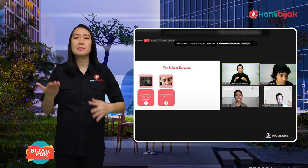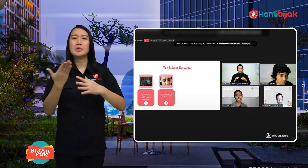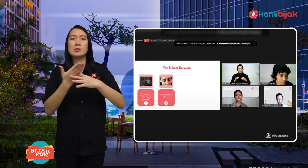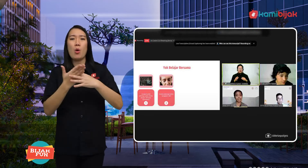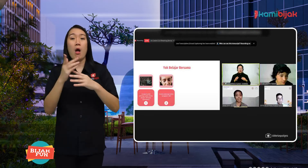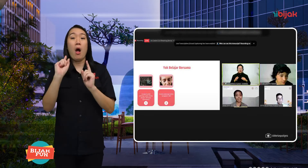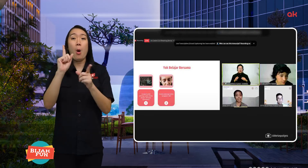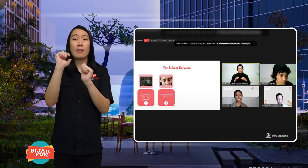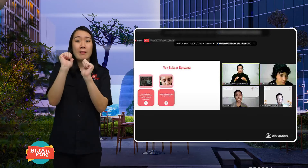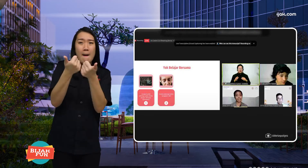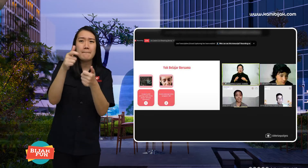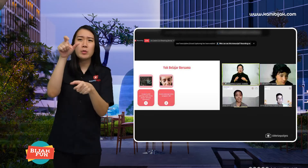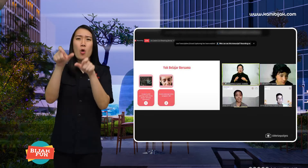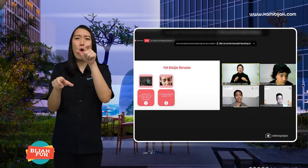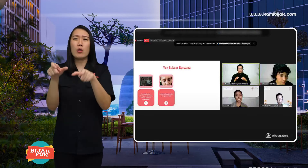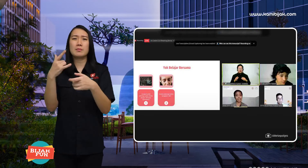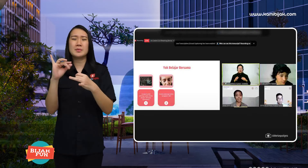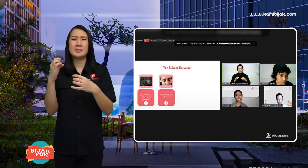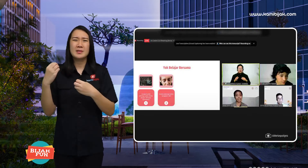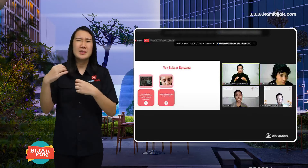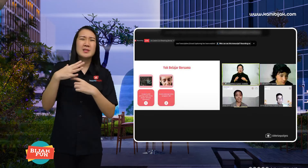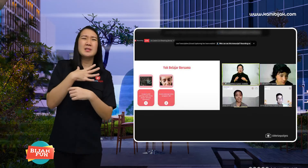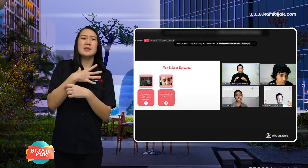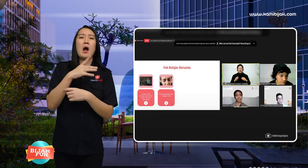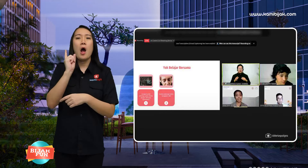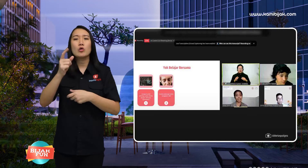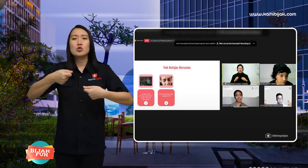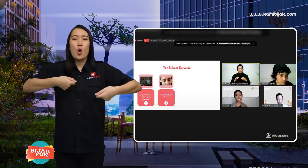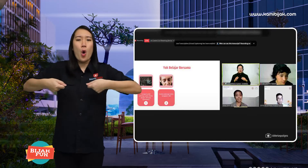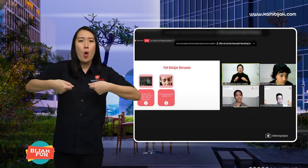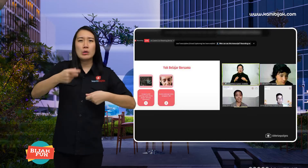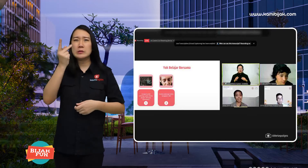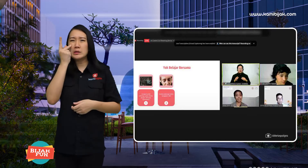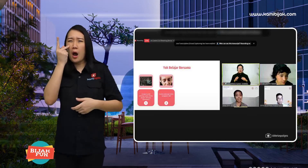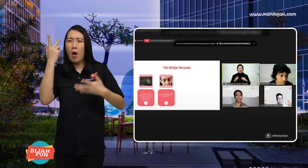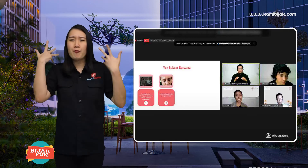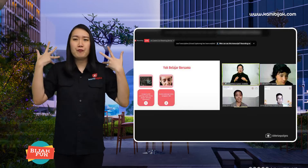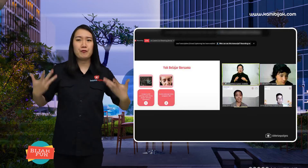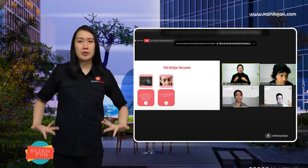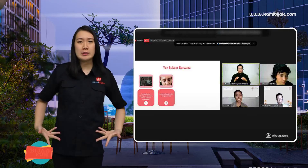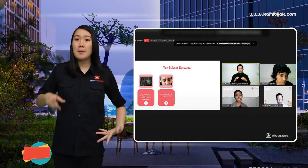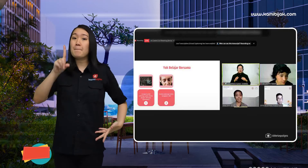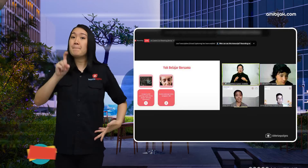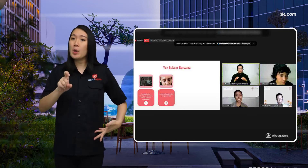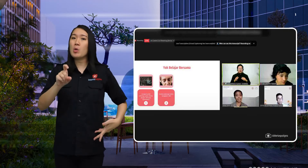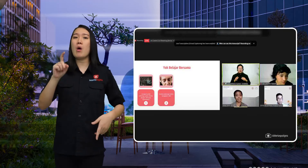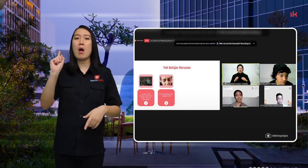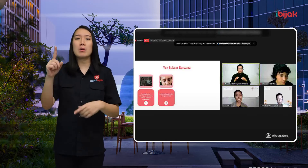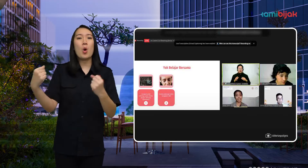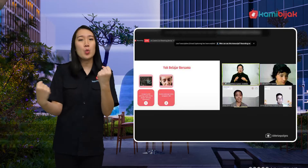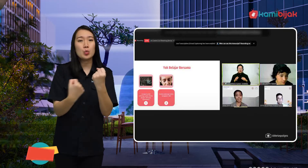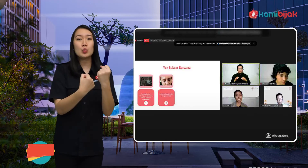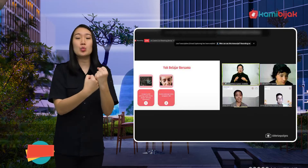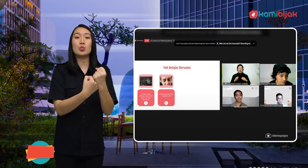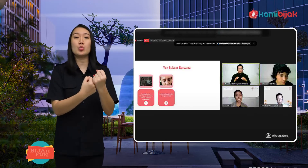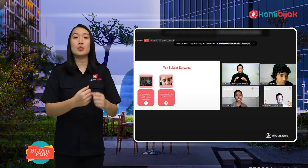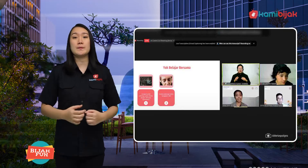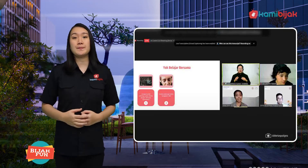If there is an infected person must physical control and care or need for support.